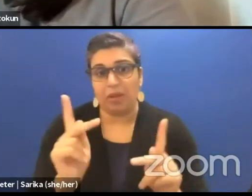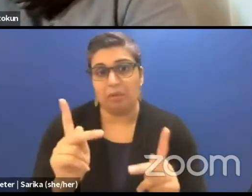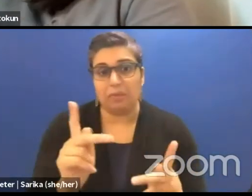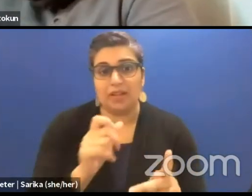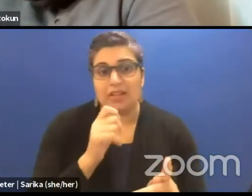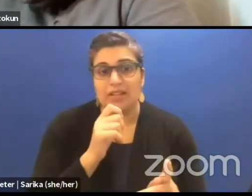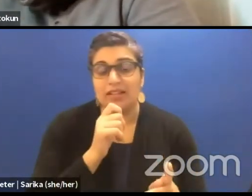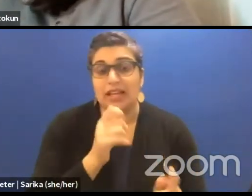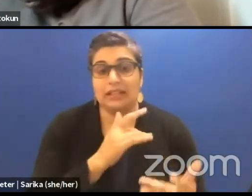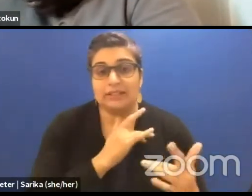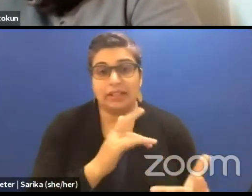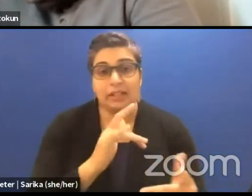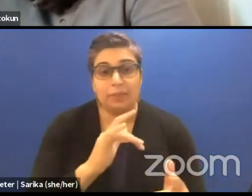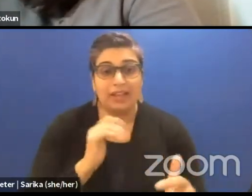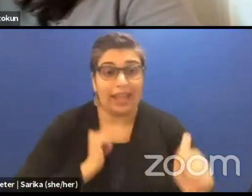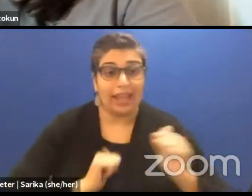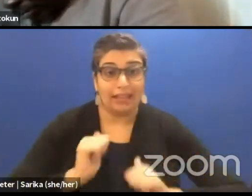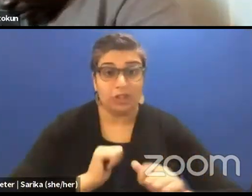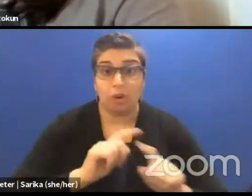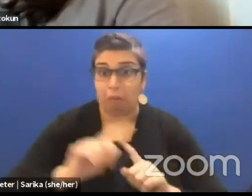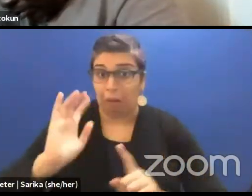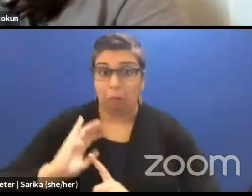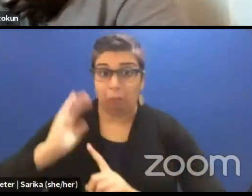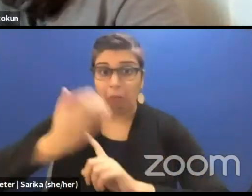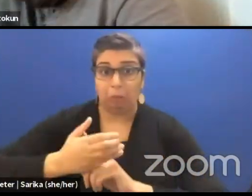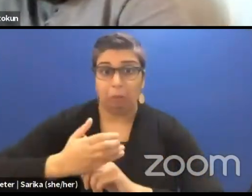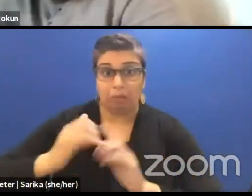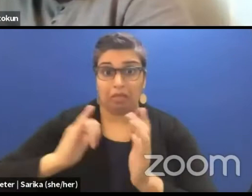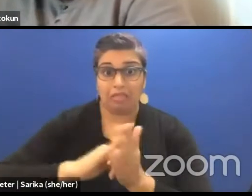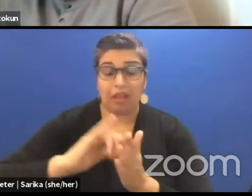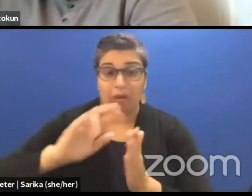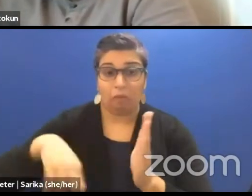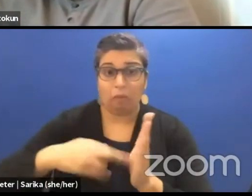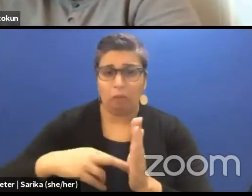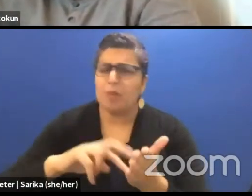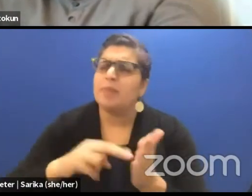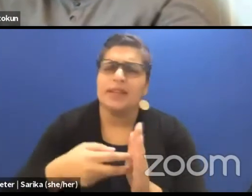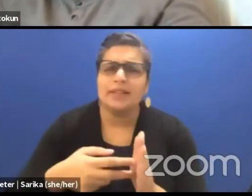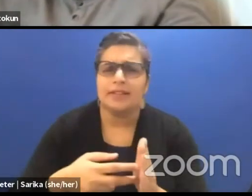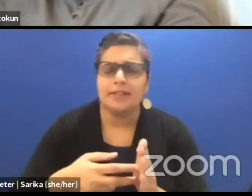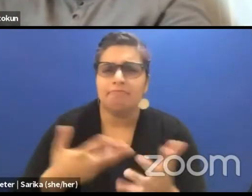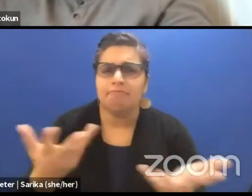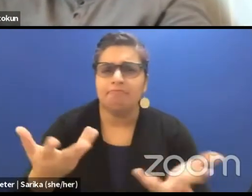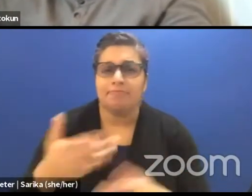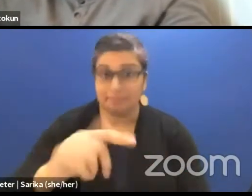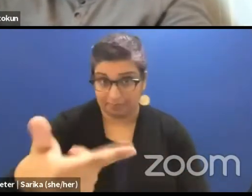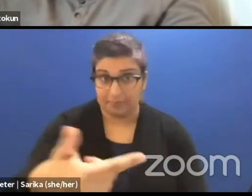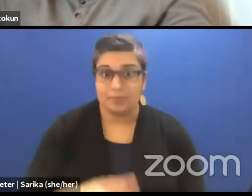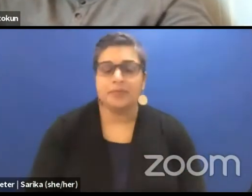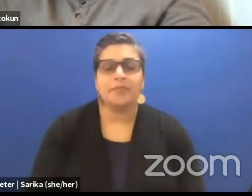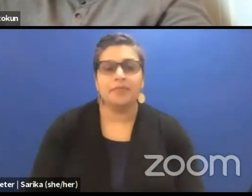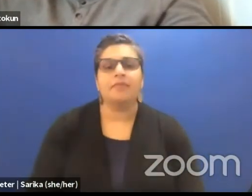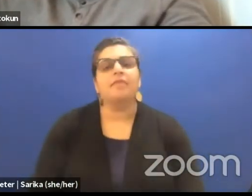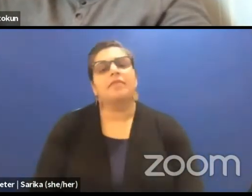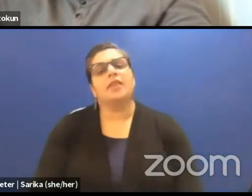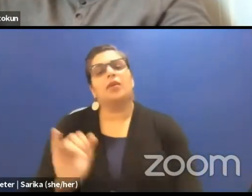but they have taken on that role. What does that mean? Adham over to you. Well, I mean as I said earlier,